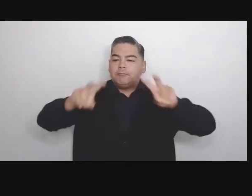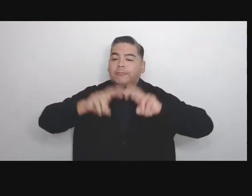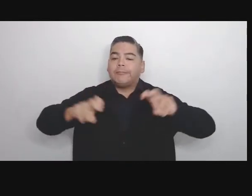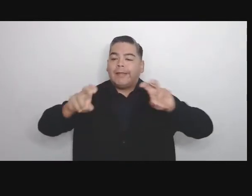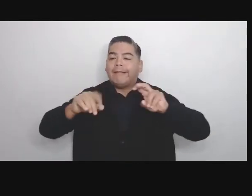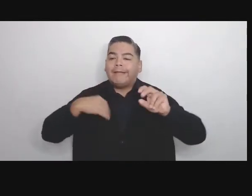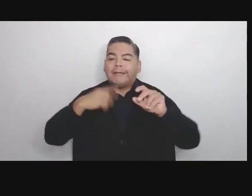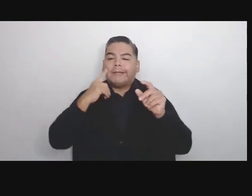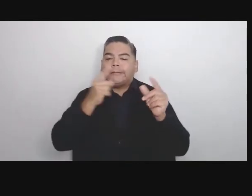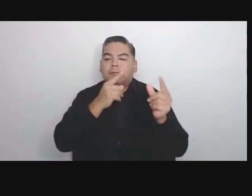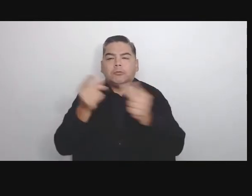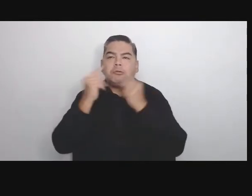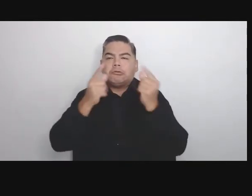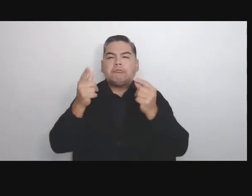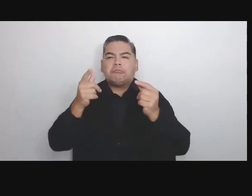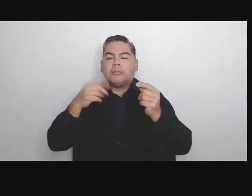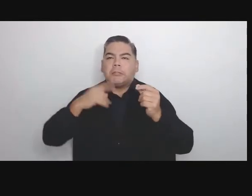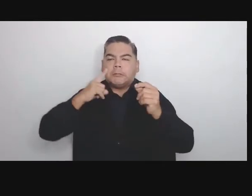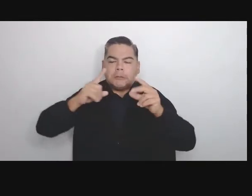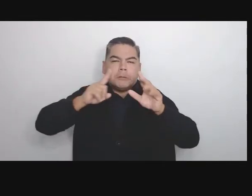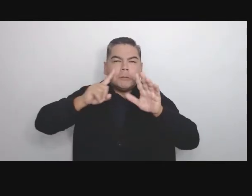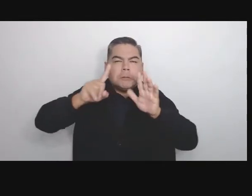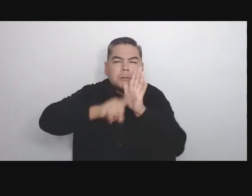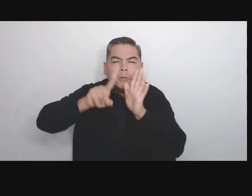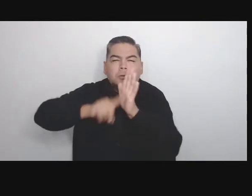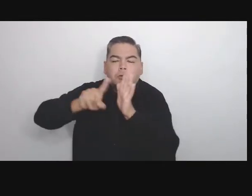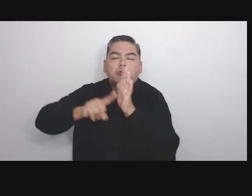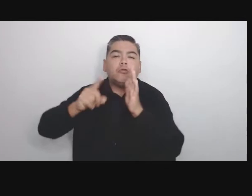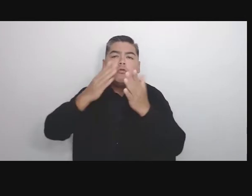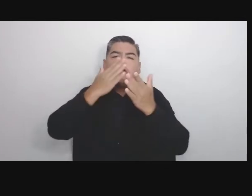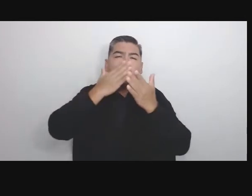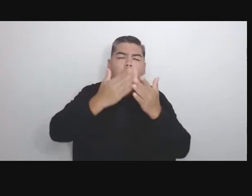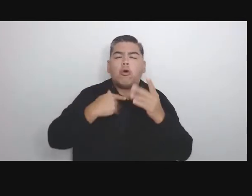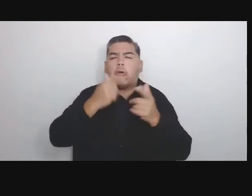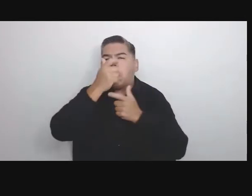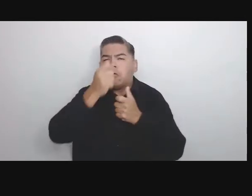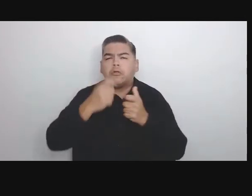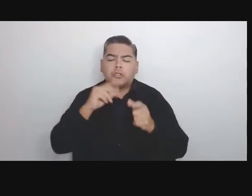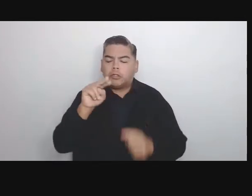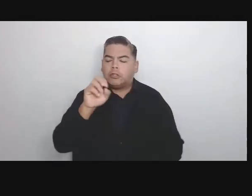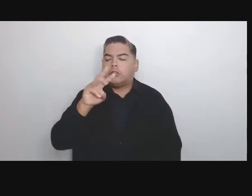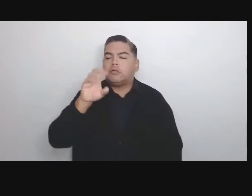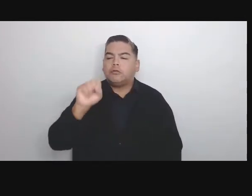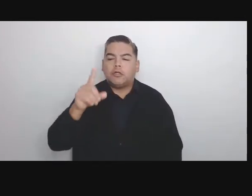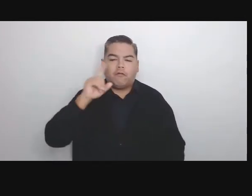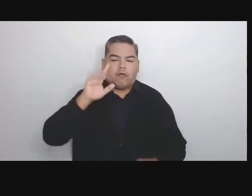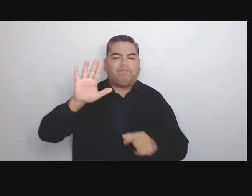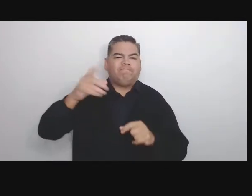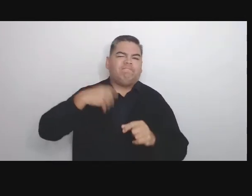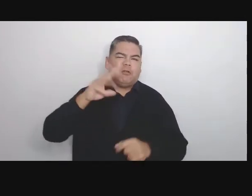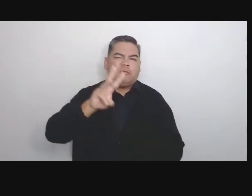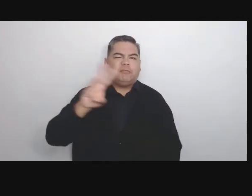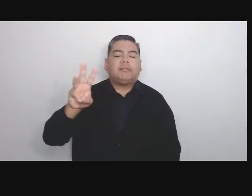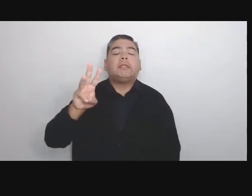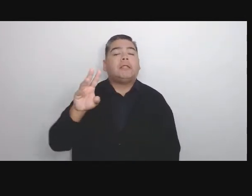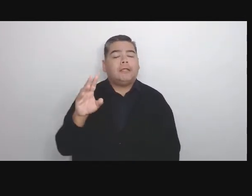to find interesting news for the WP Owls newsletter or cycling. Please feel free to add your questions in the Q&A tab